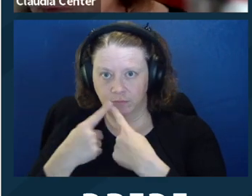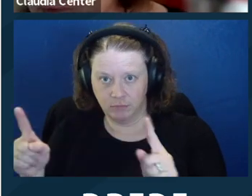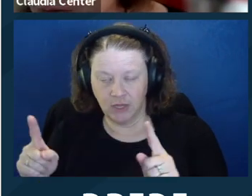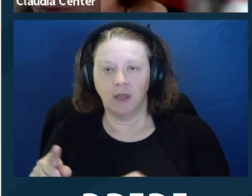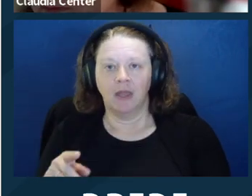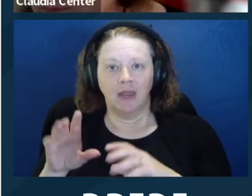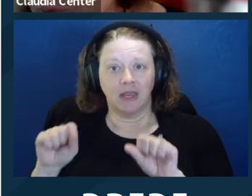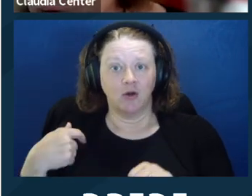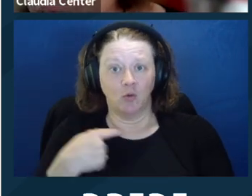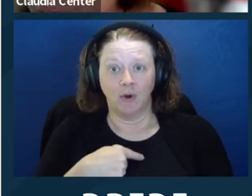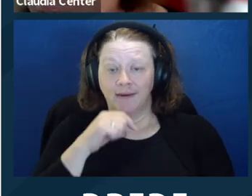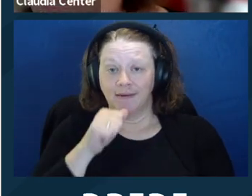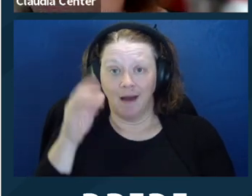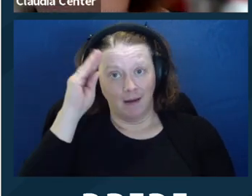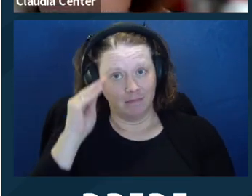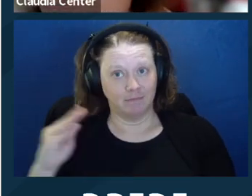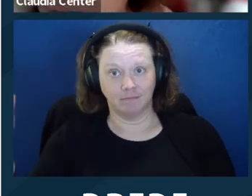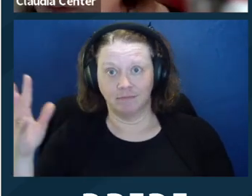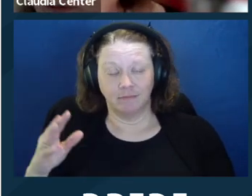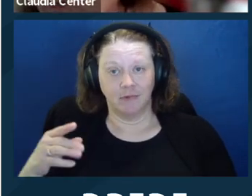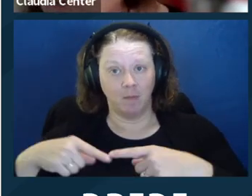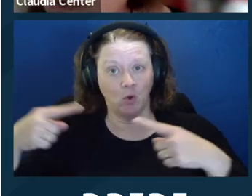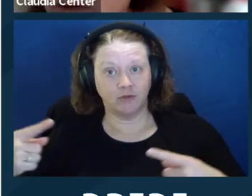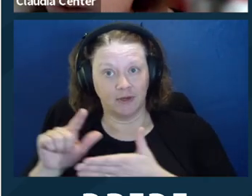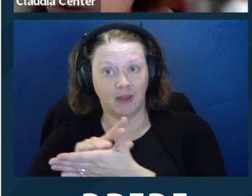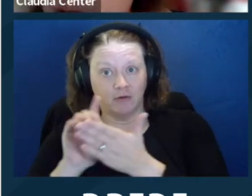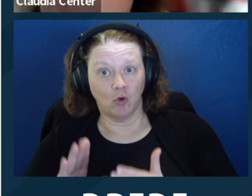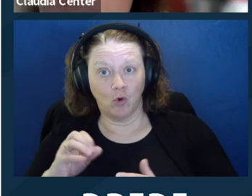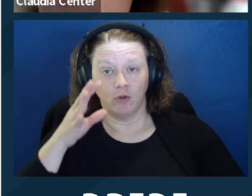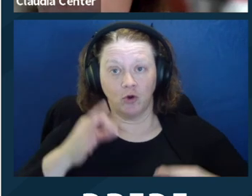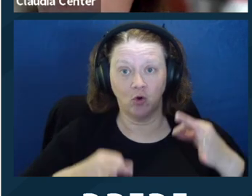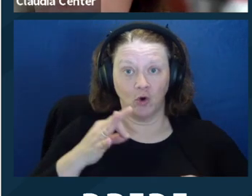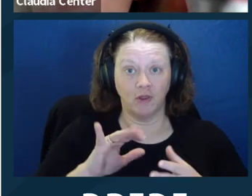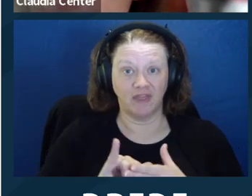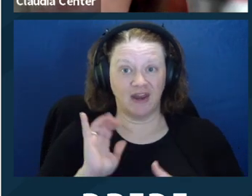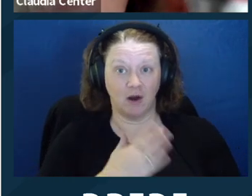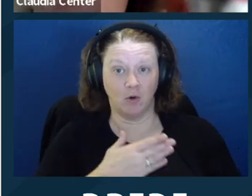For example, to support a request for continuance. Oh, that's a great question. Let me try and